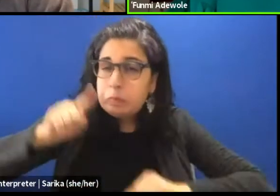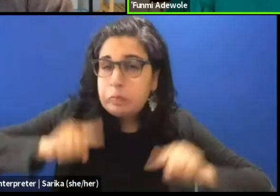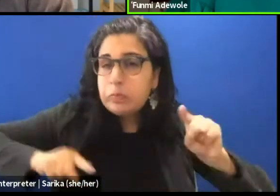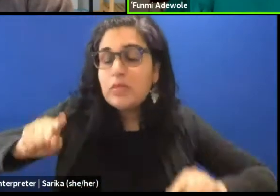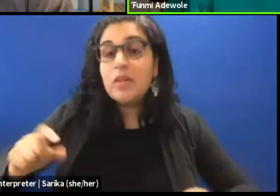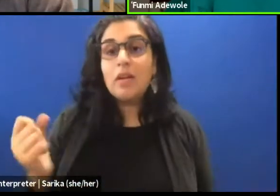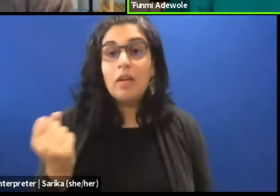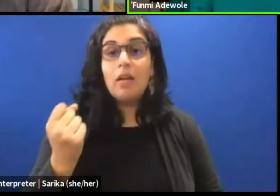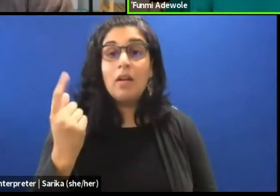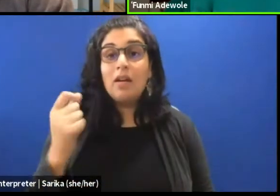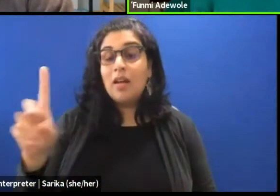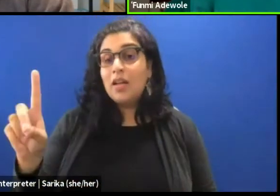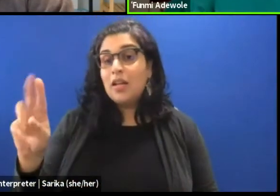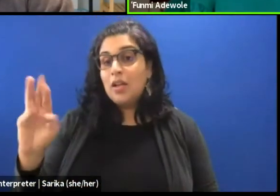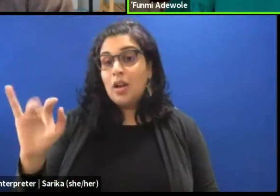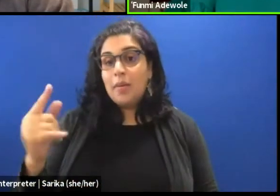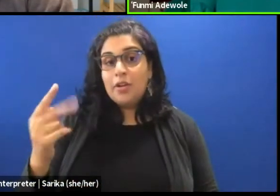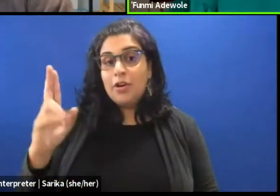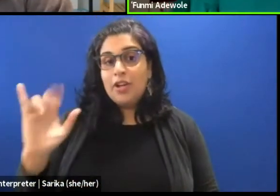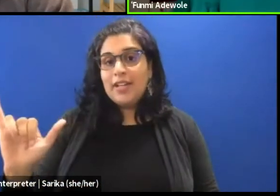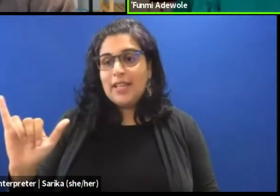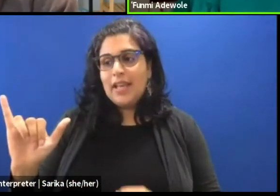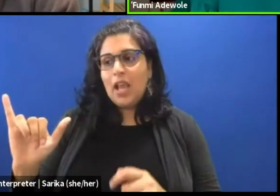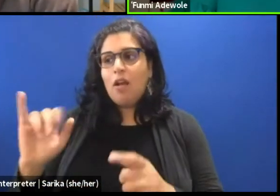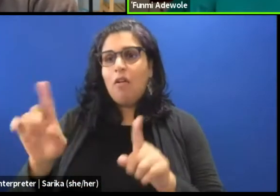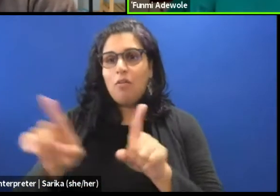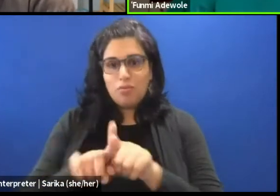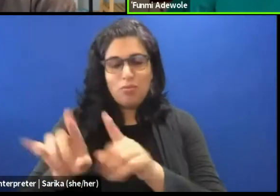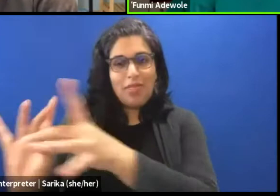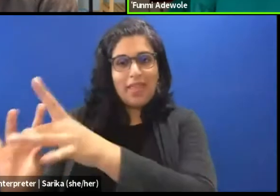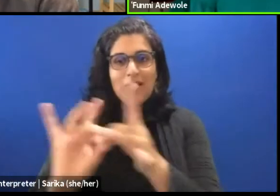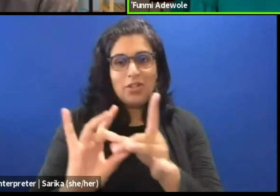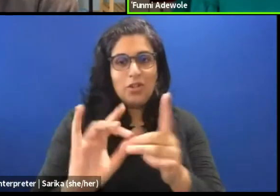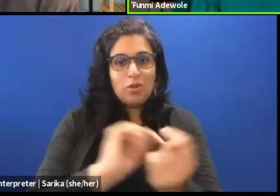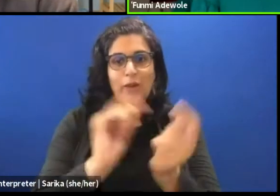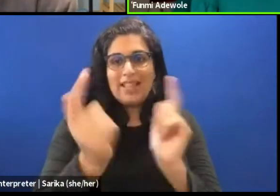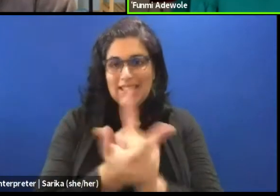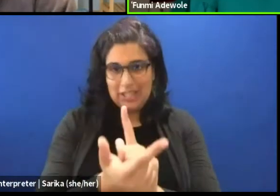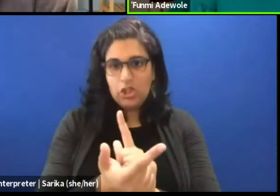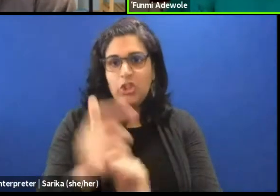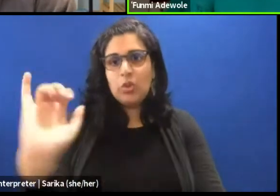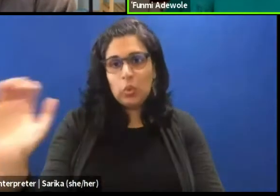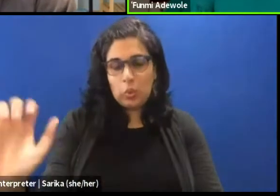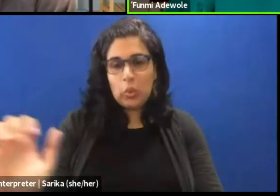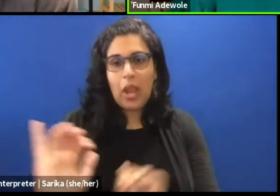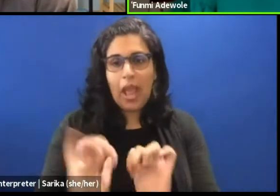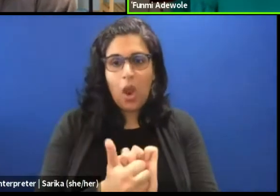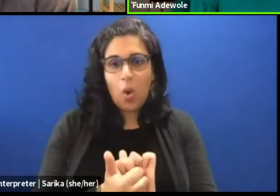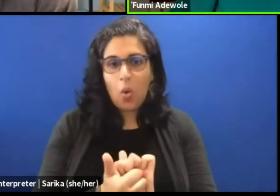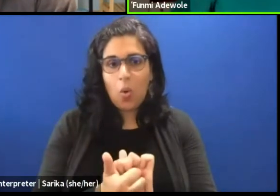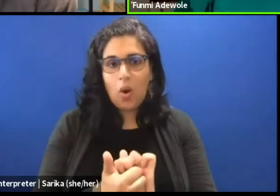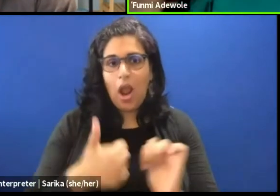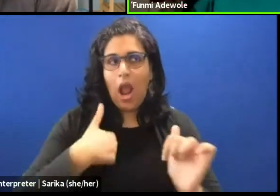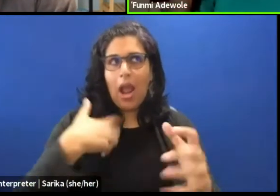which is about translation, you know, something about how do I make